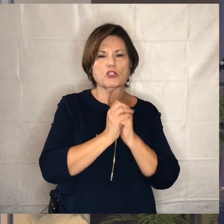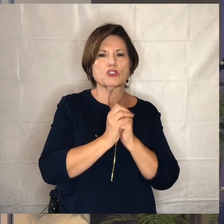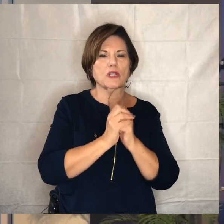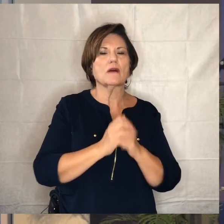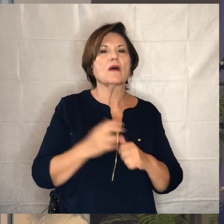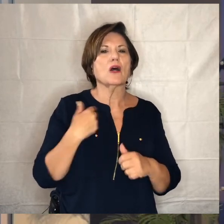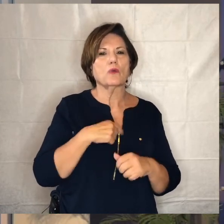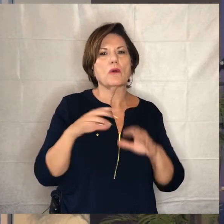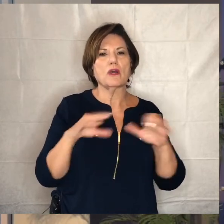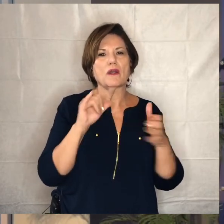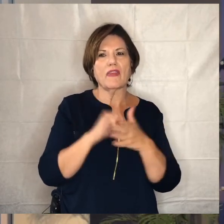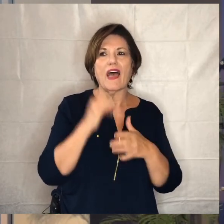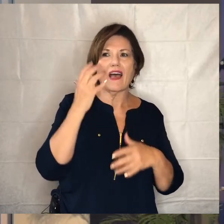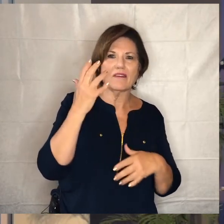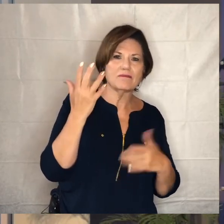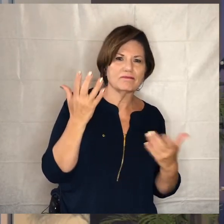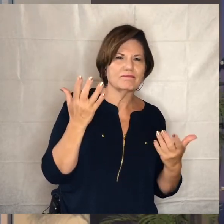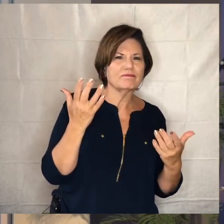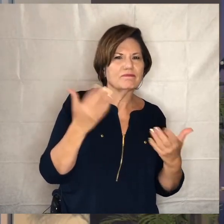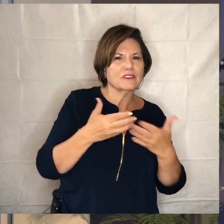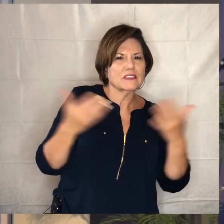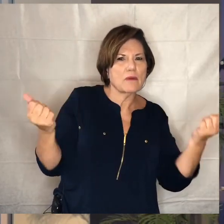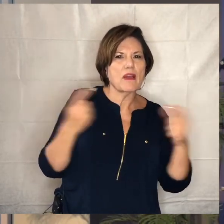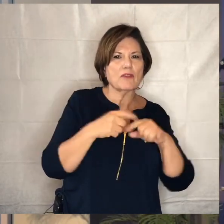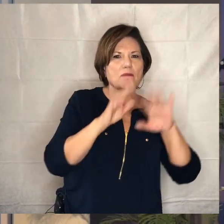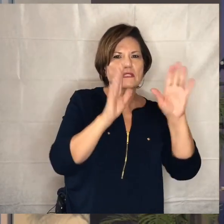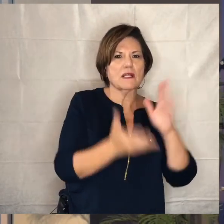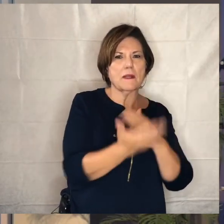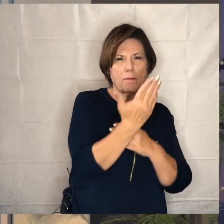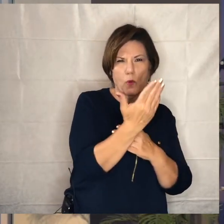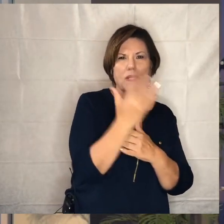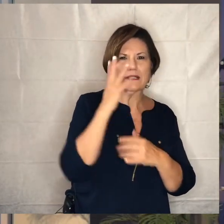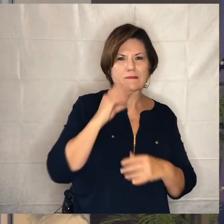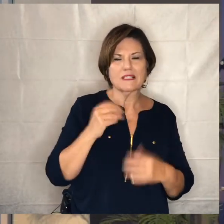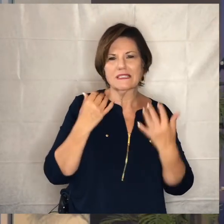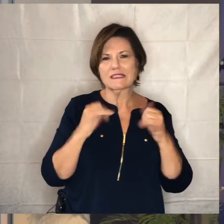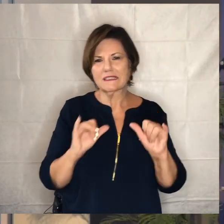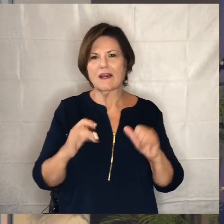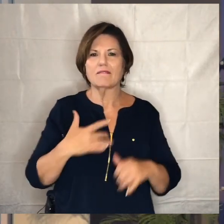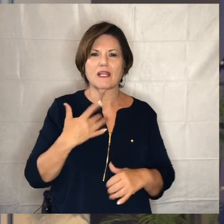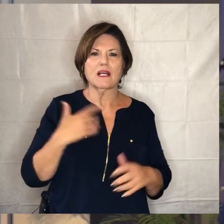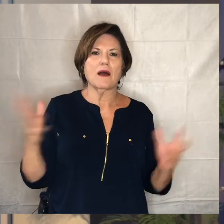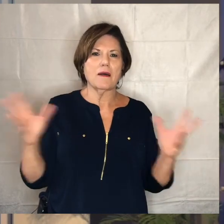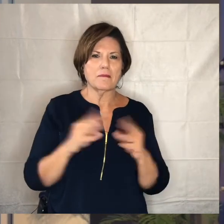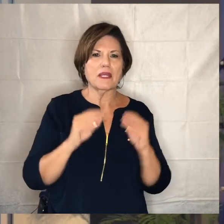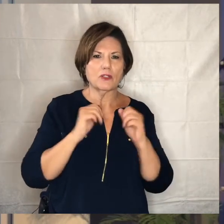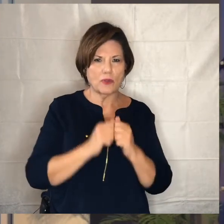and we would do that outside of the context of our sunday morning experience so we would still have that sense of being gathered with all the different